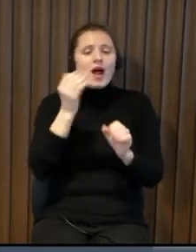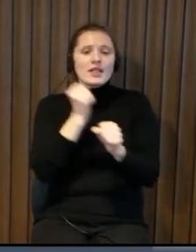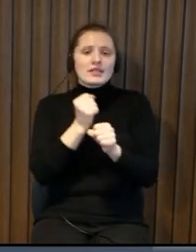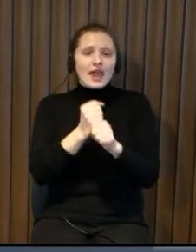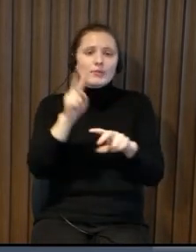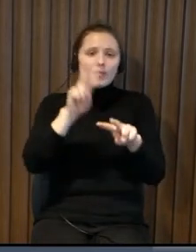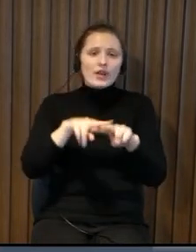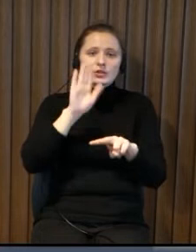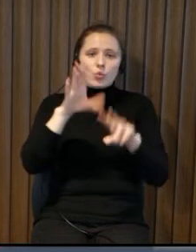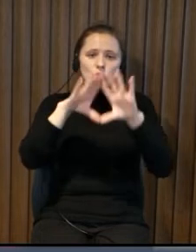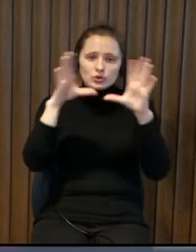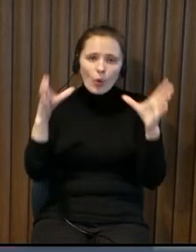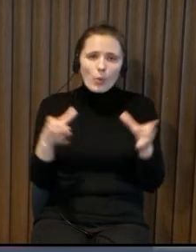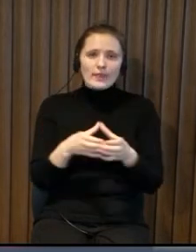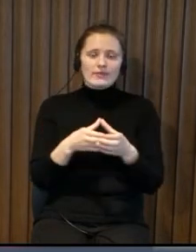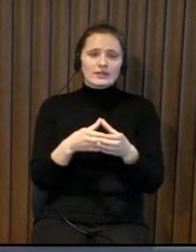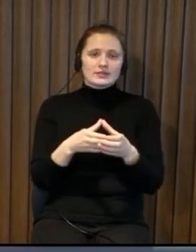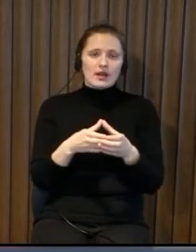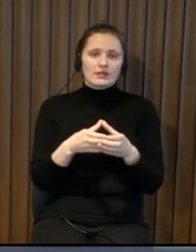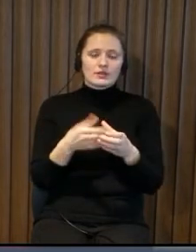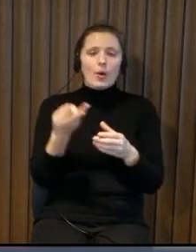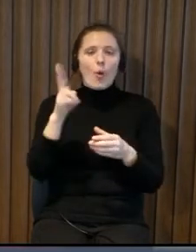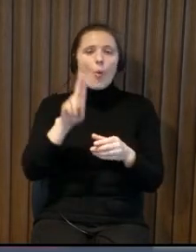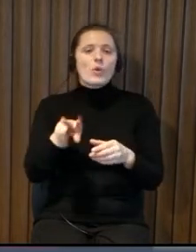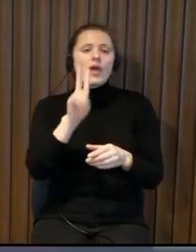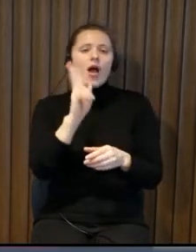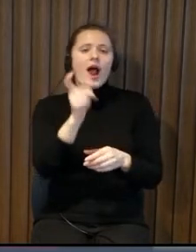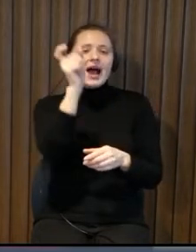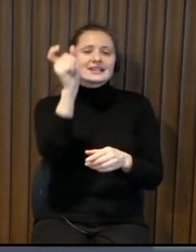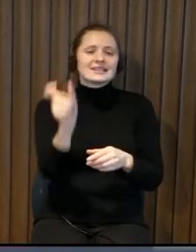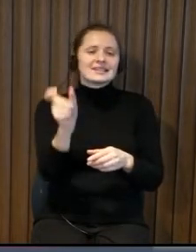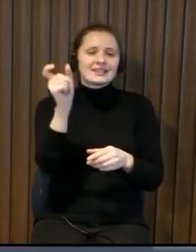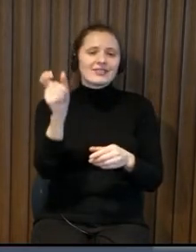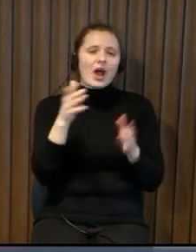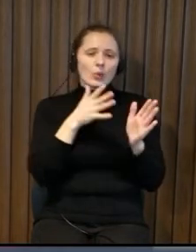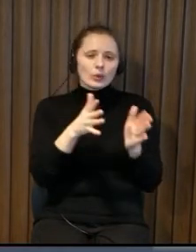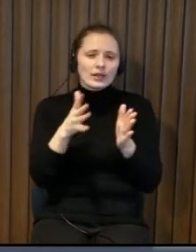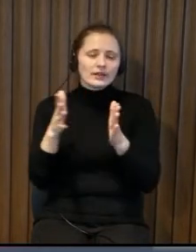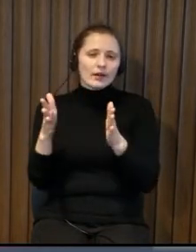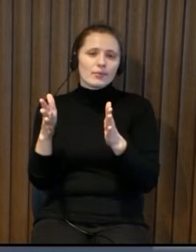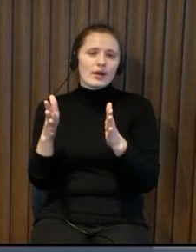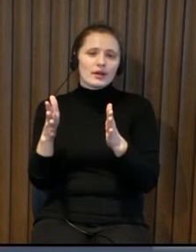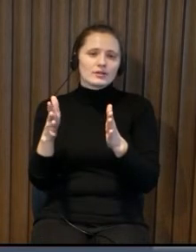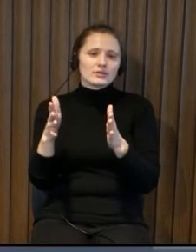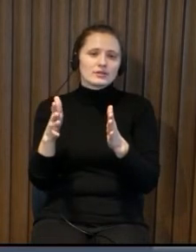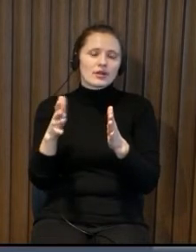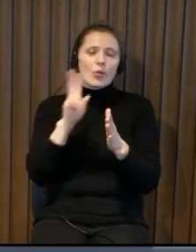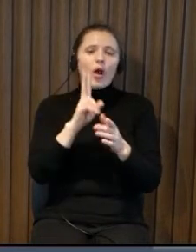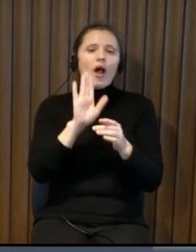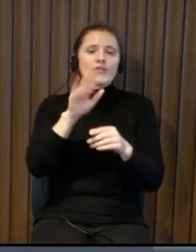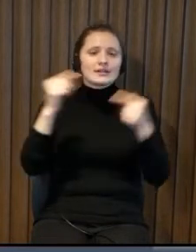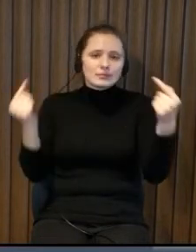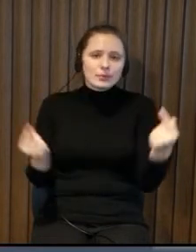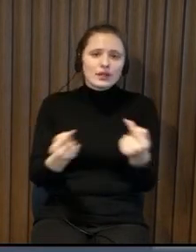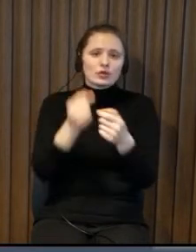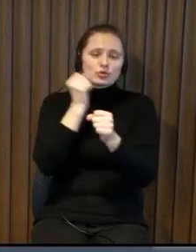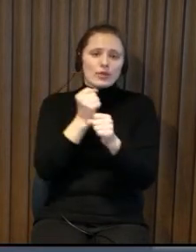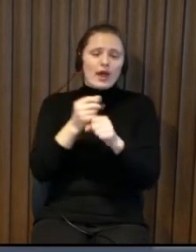and table for example is lower or something so how universal it is and how easily a person can